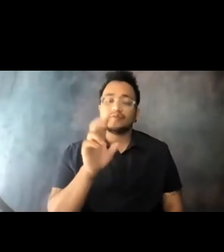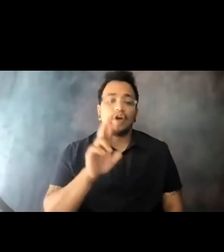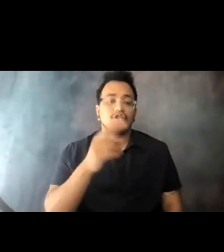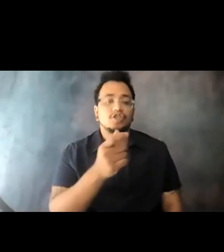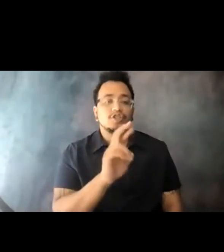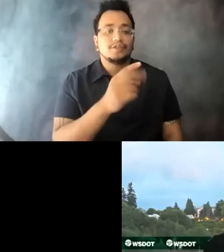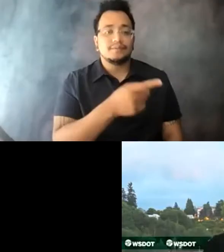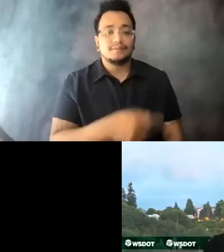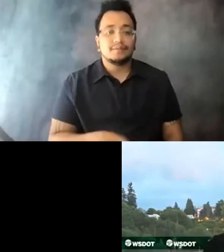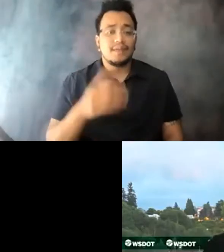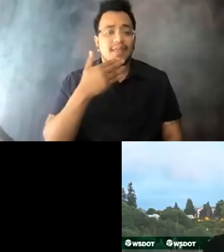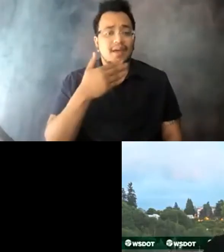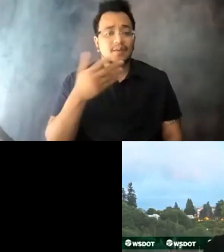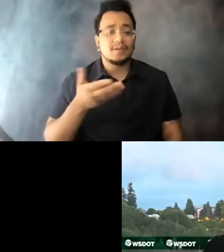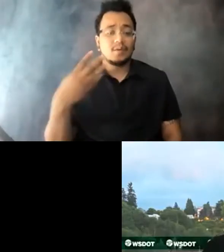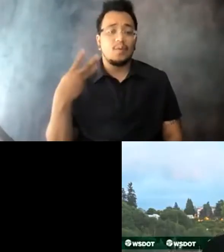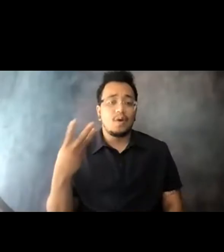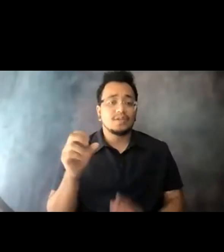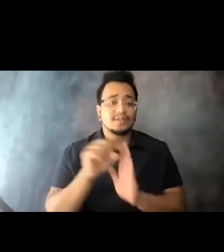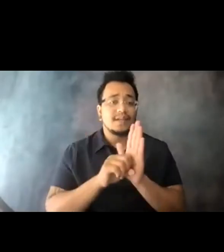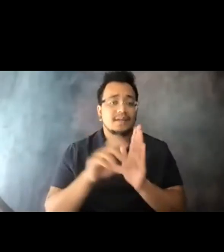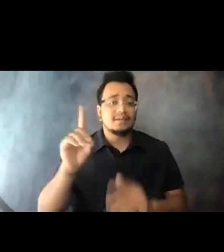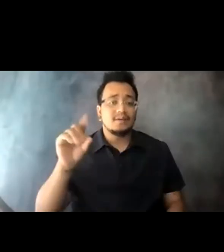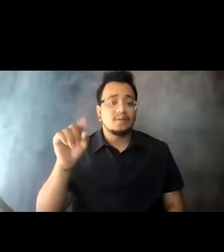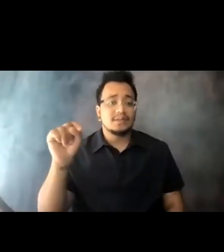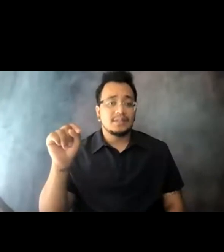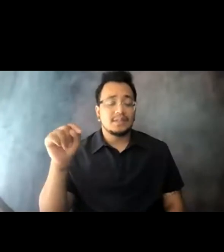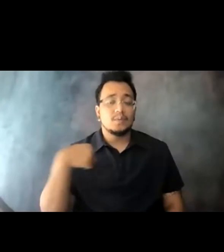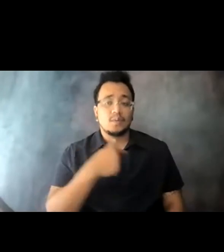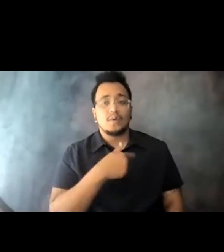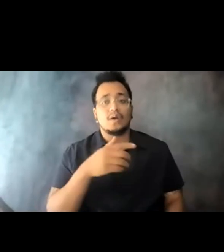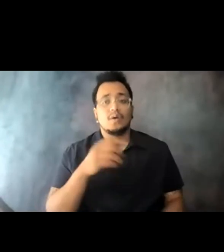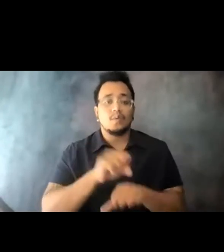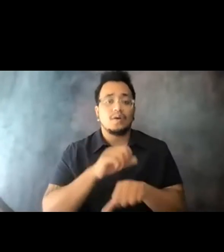15:14:40 >> In Washington State with the DOT, we're working on a summertime program to market